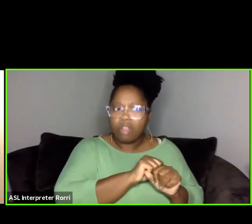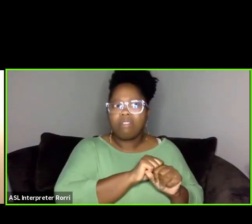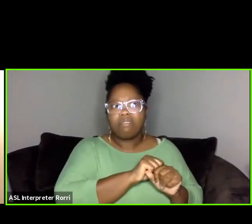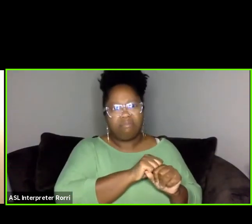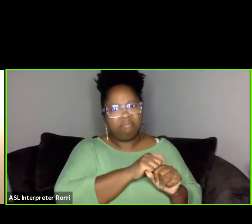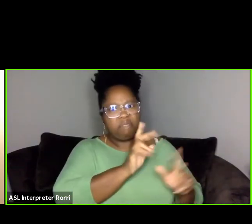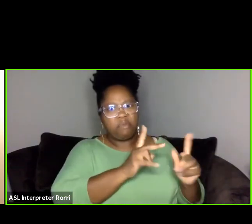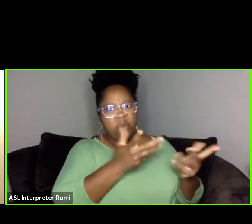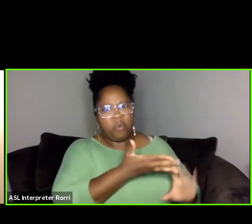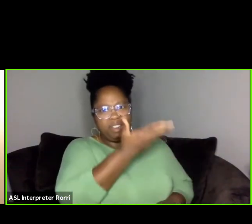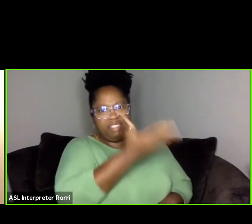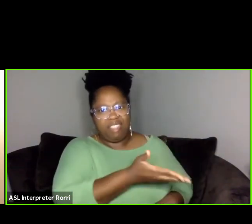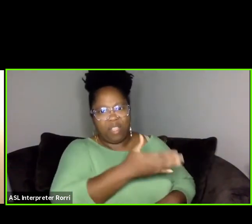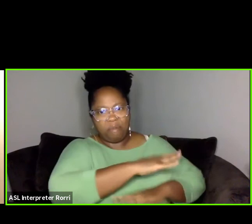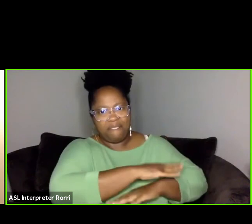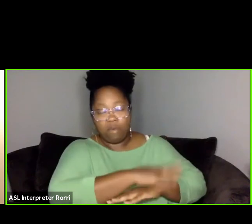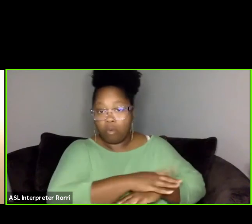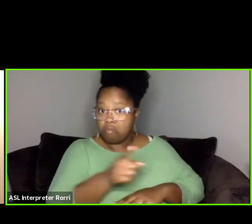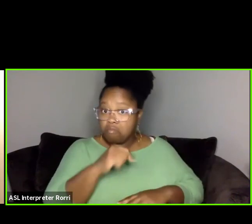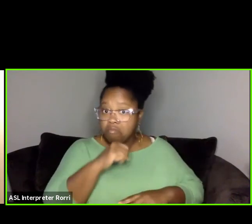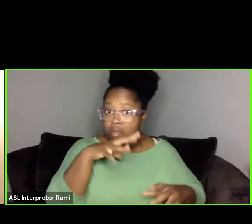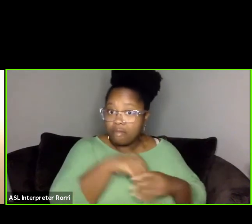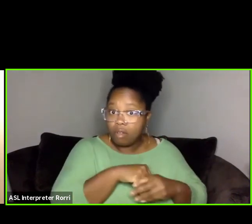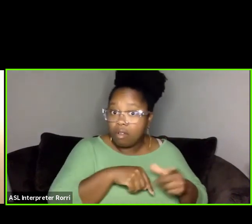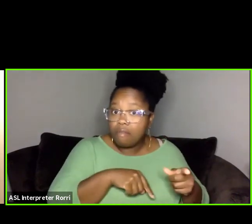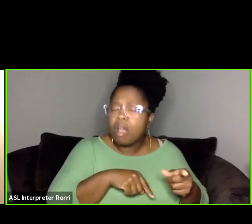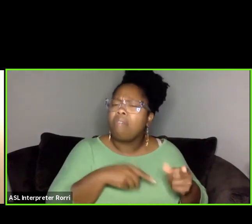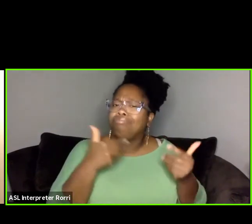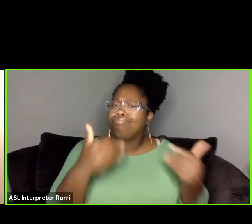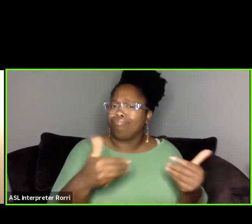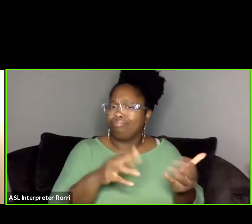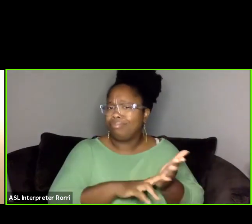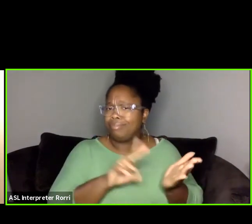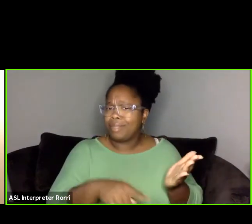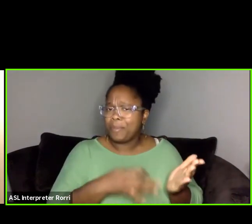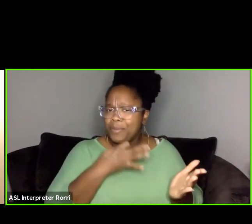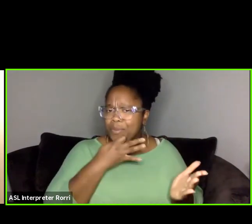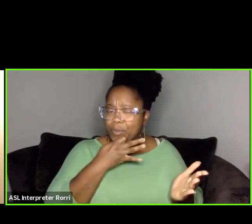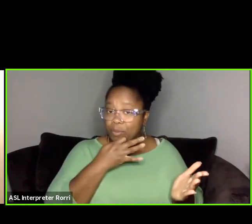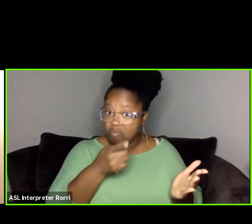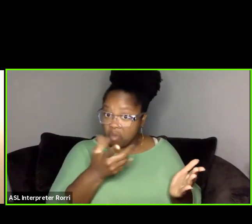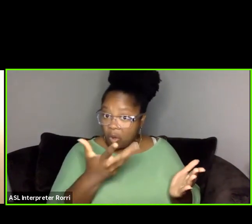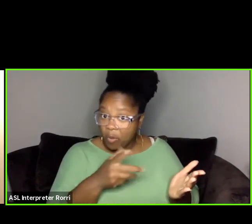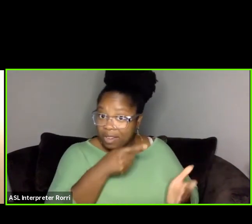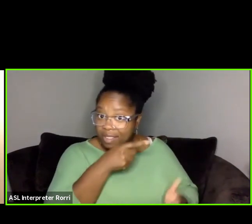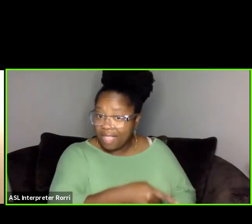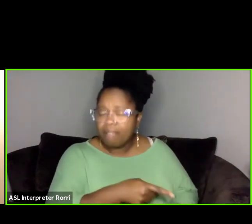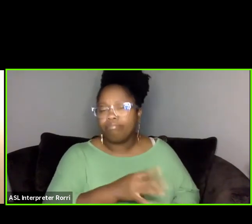So if you're not on there yet definitely sign up soon. And if you are on there, make sure your profile is complete